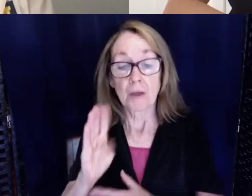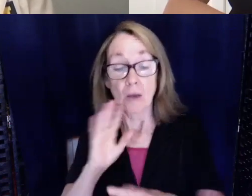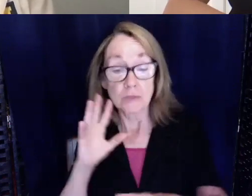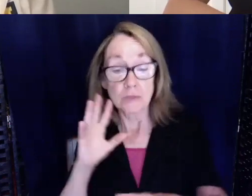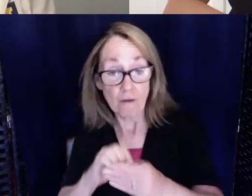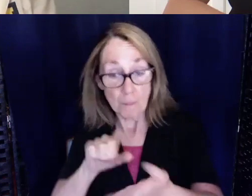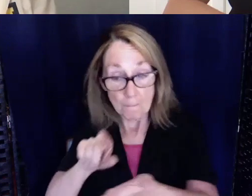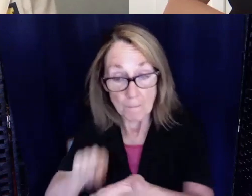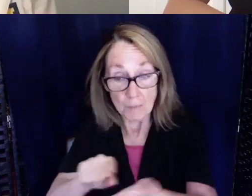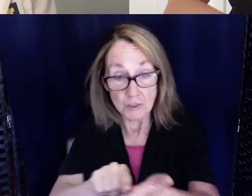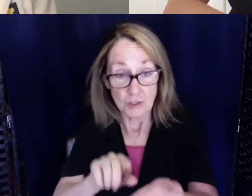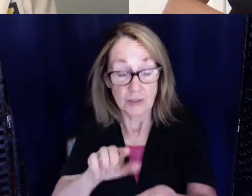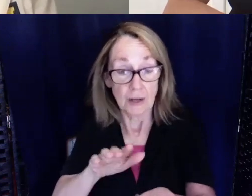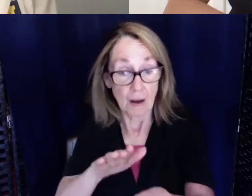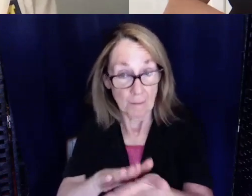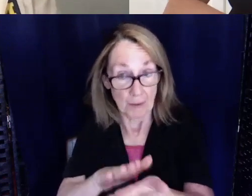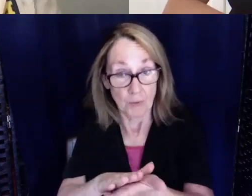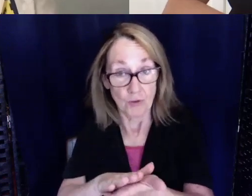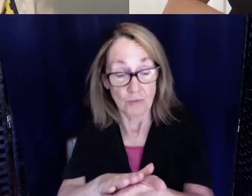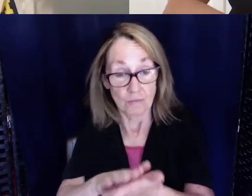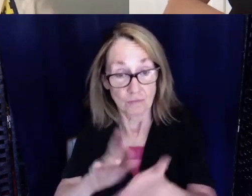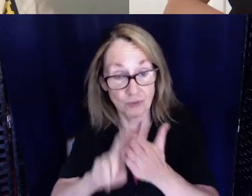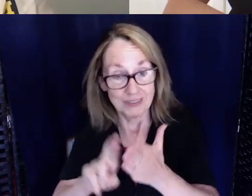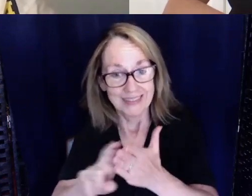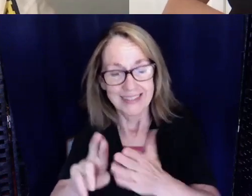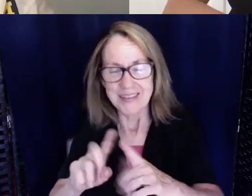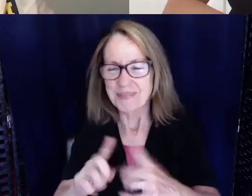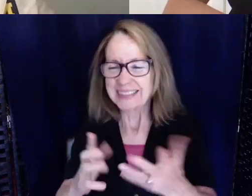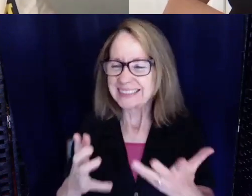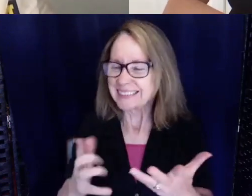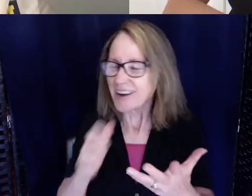paper with that lab but it just wasn't my passion.